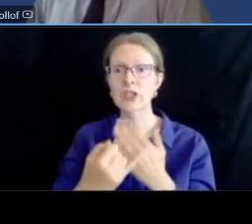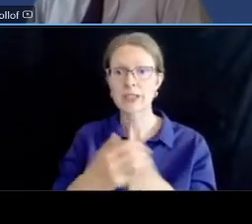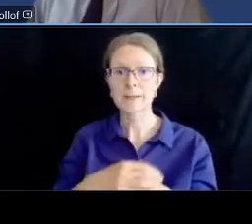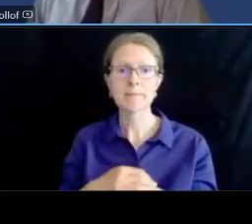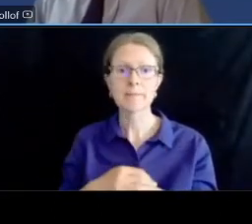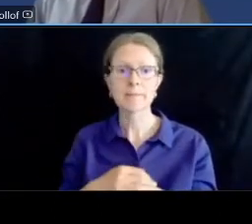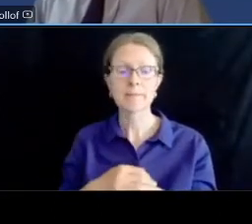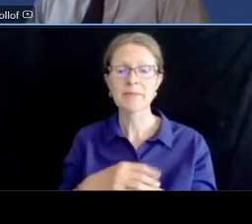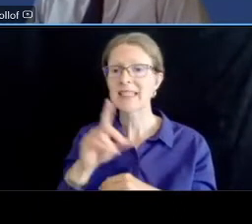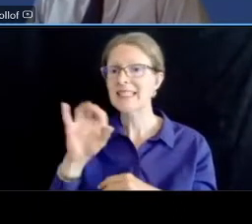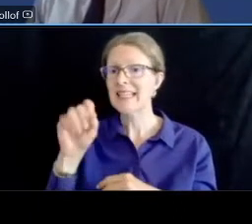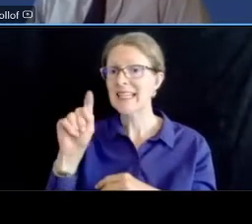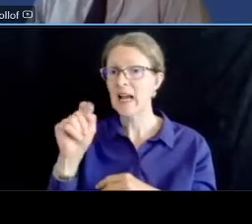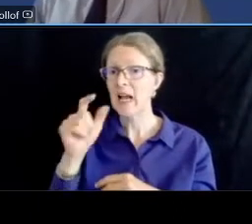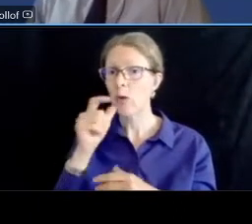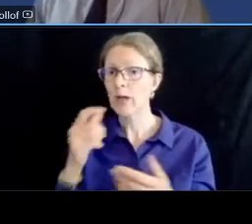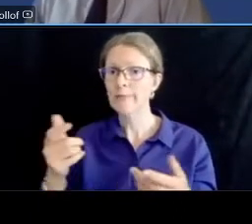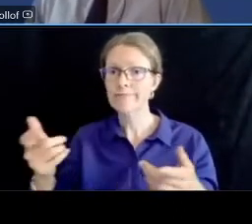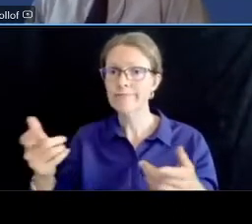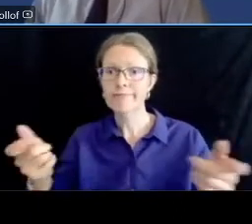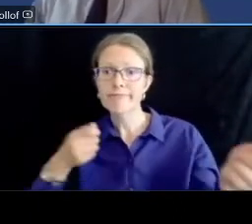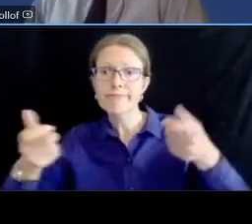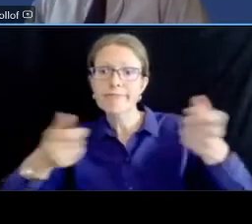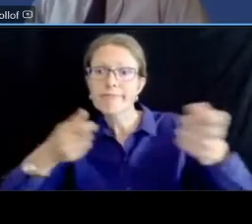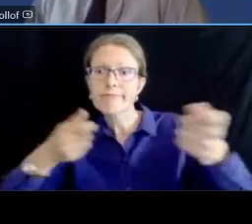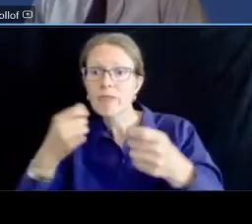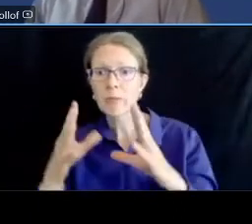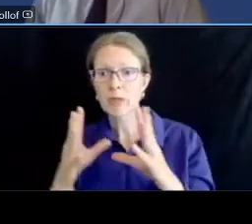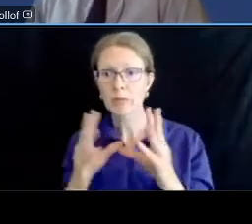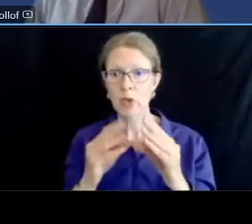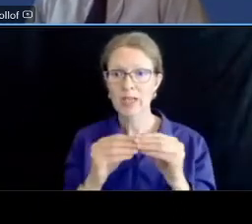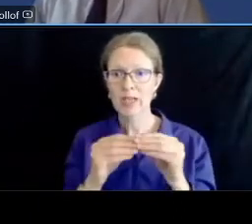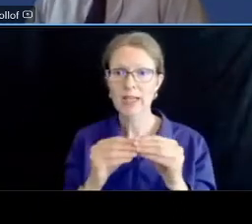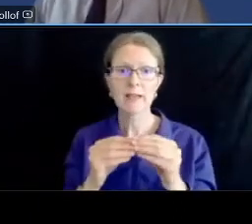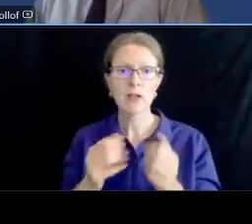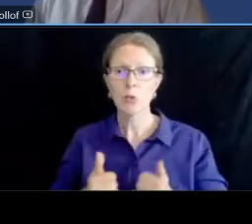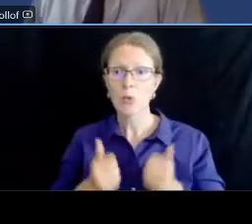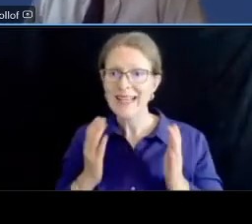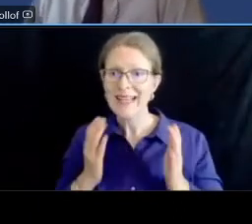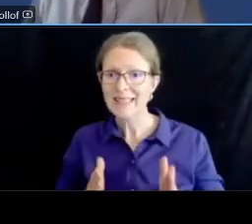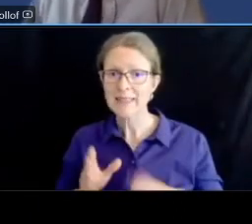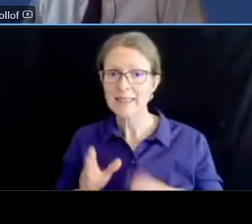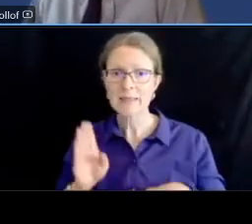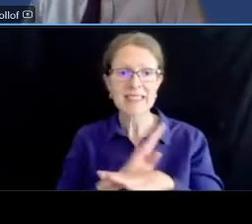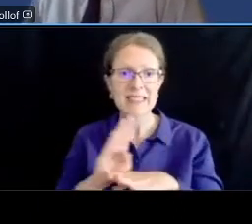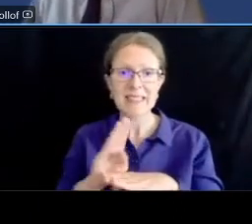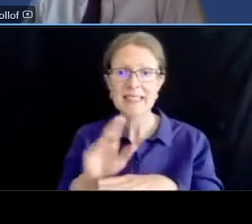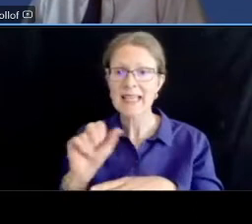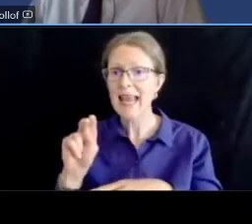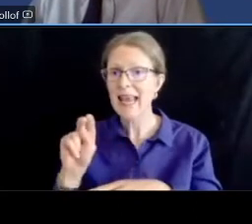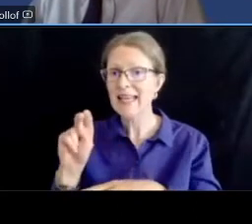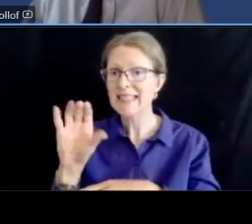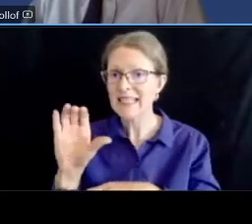including residents and businesses the ancs and other organizations throughout this study period